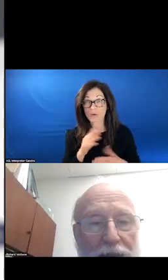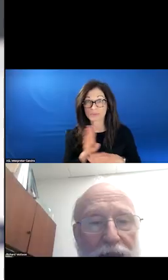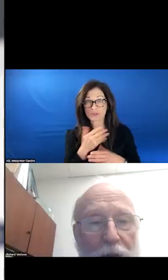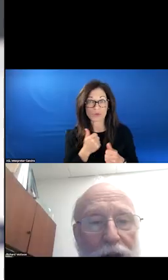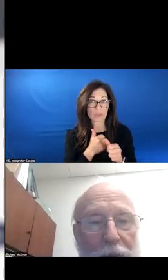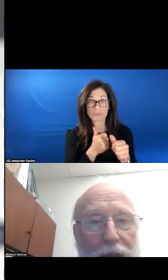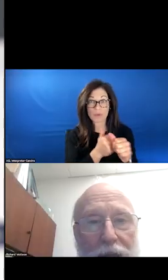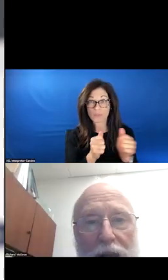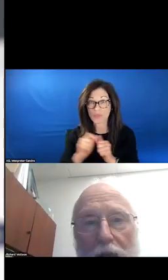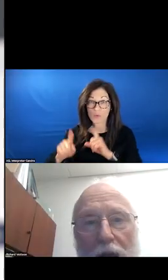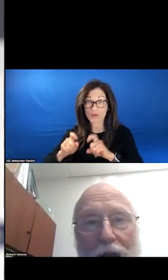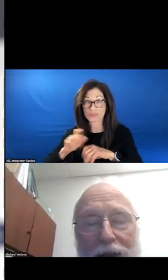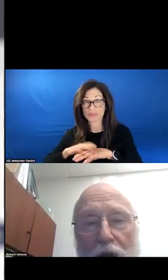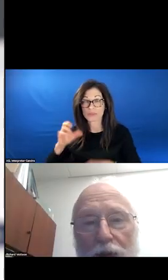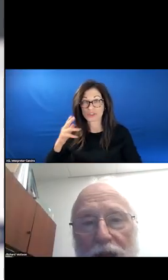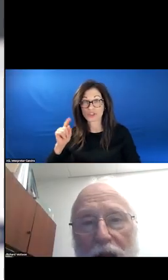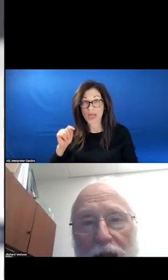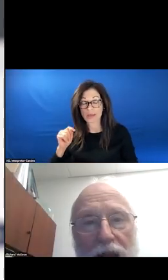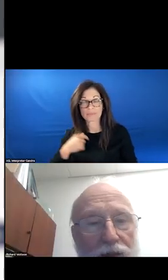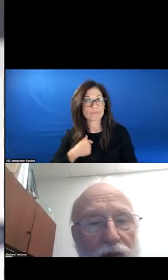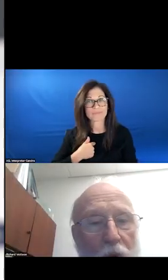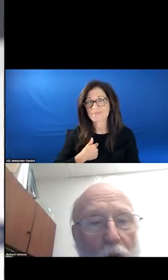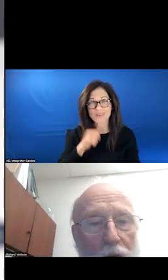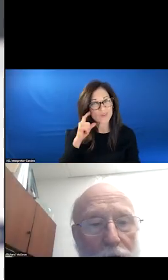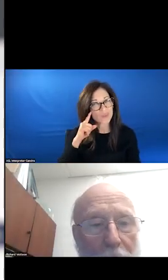CHAT AND DON'T THINK I GOT TO ALL OF THEM.